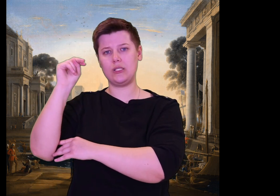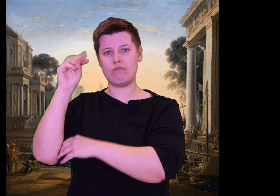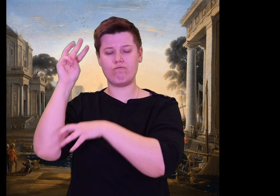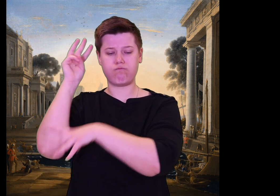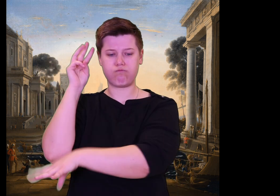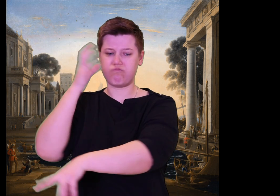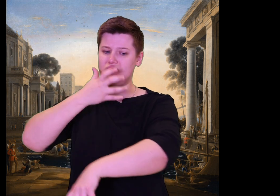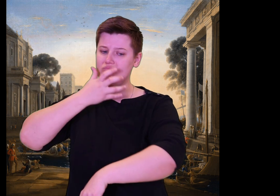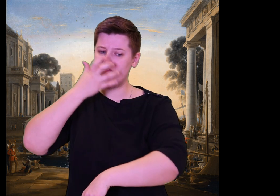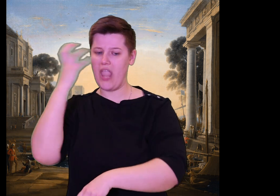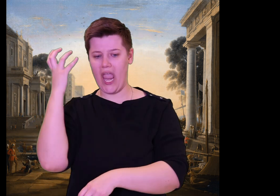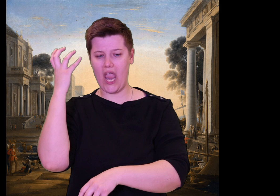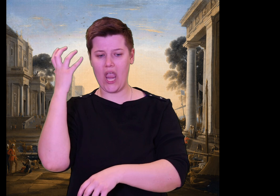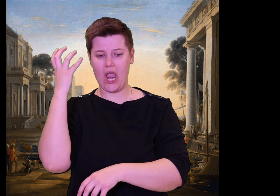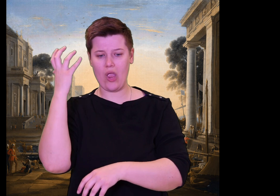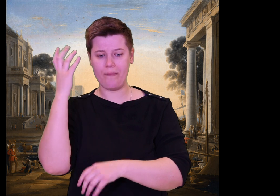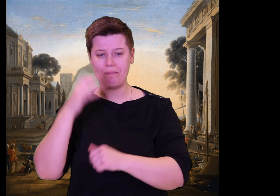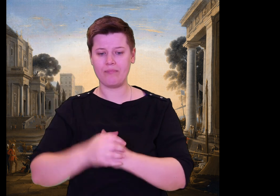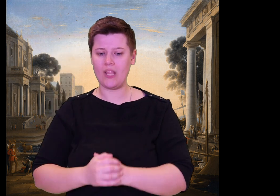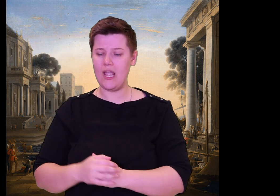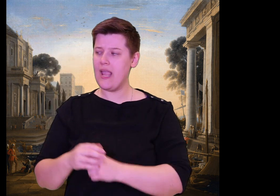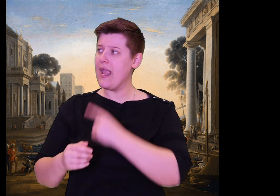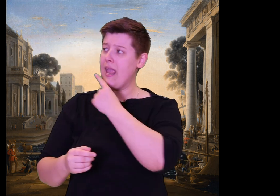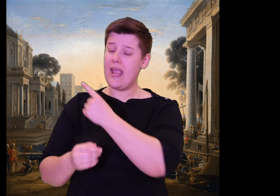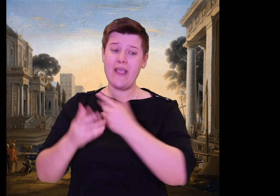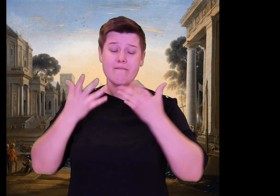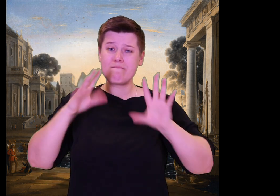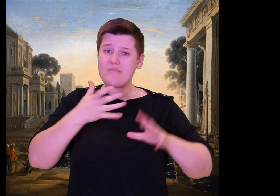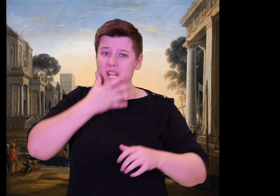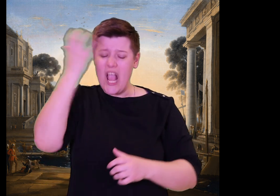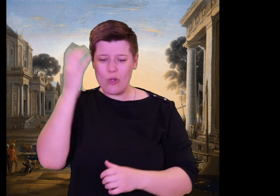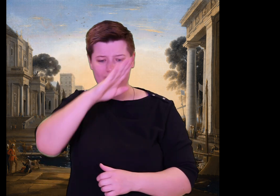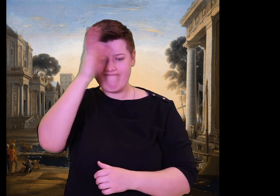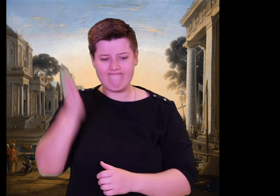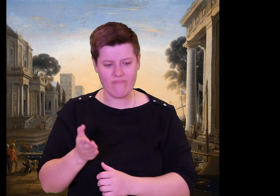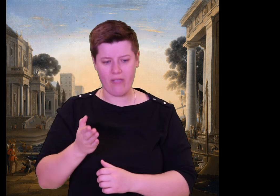on Olympus, in father Zeus' palace.